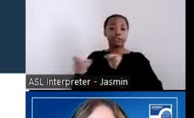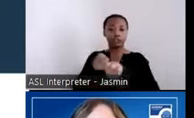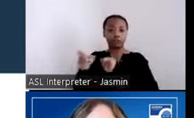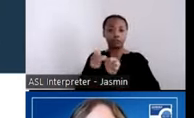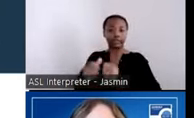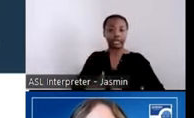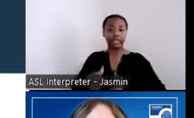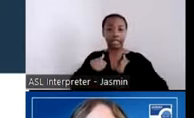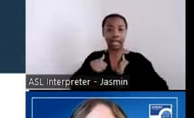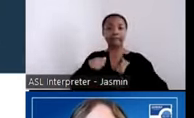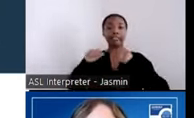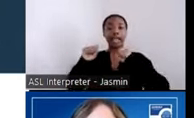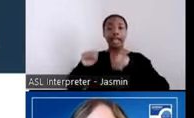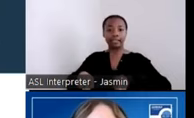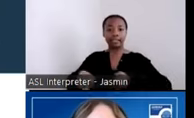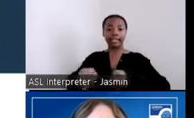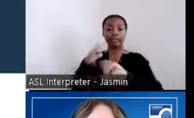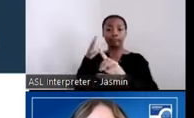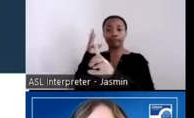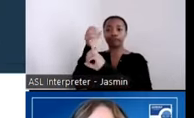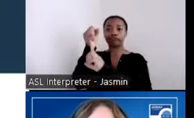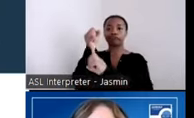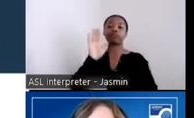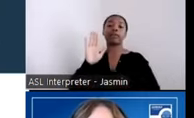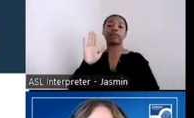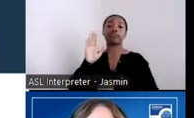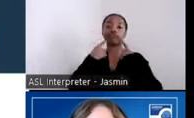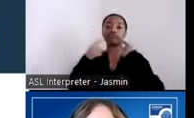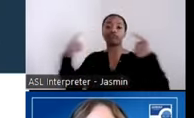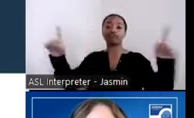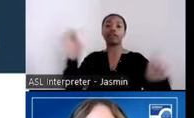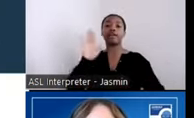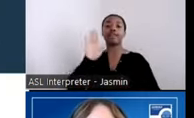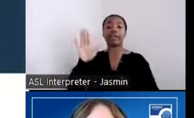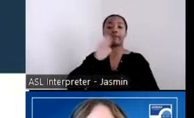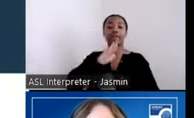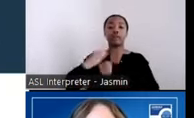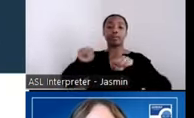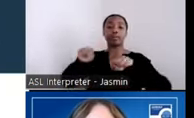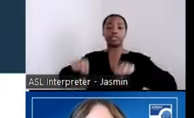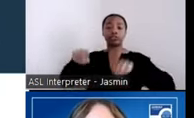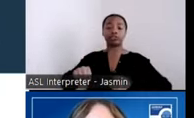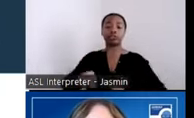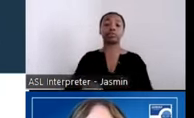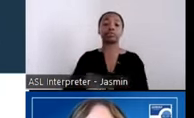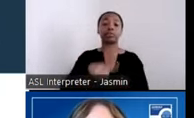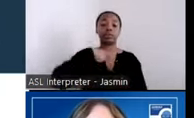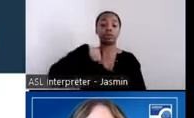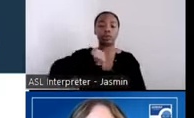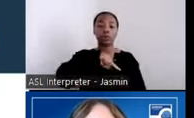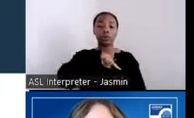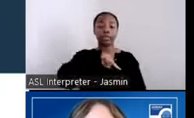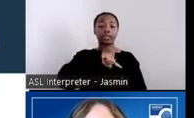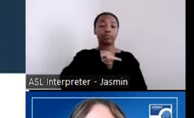The four major dimensions of recovery that guide us include health, overcoming